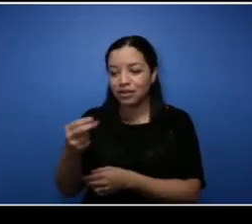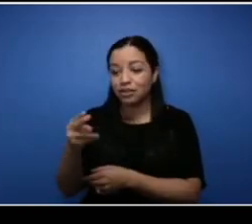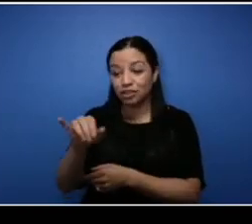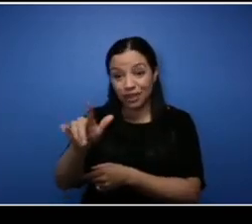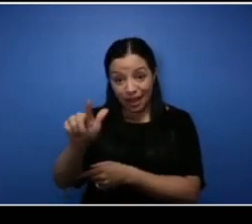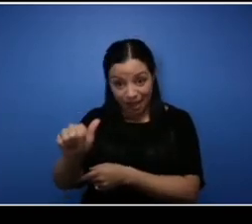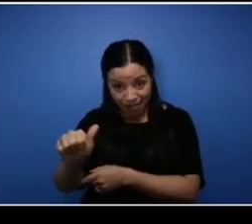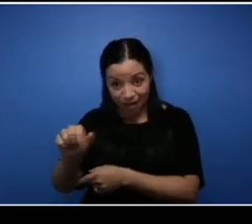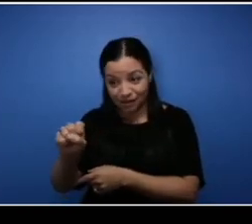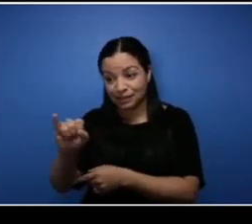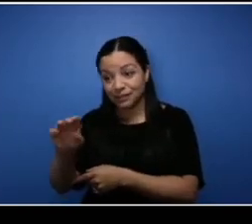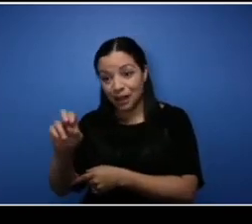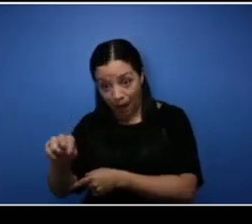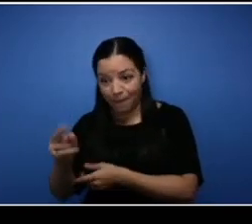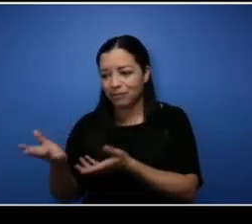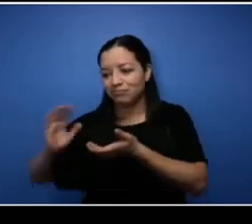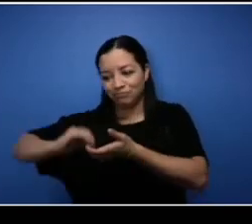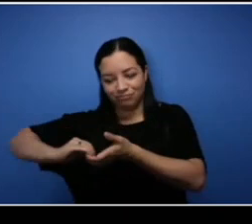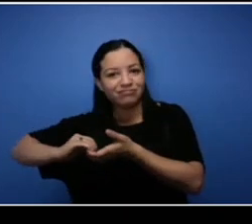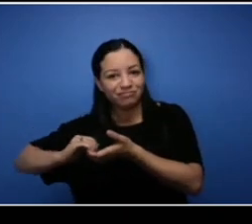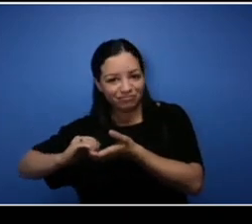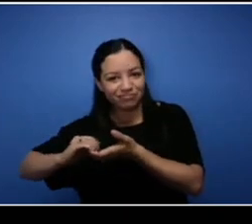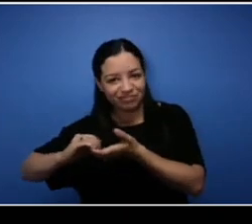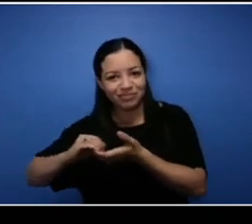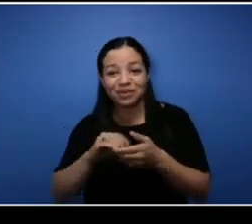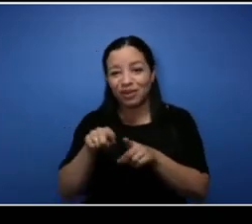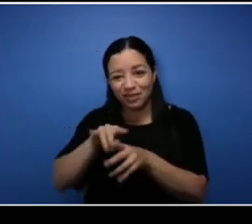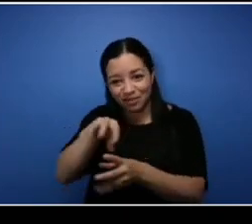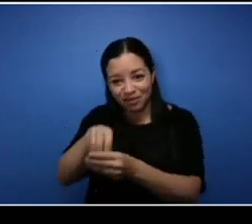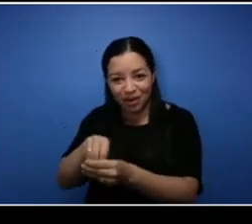want to say thank you so much for having us be a part of this and uh you know definitely